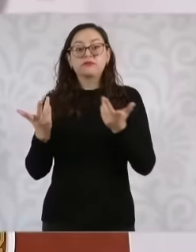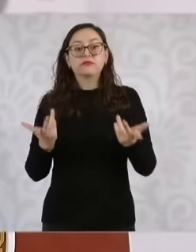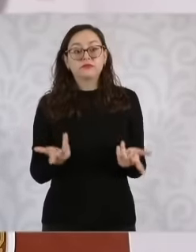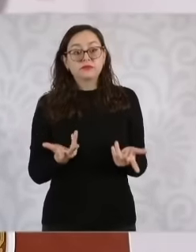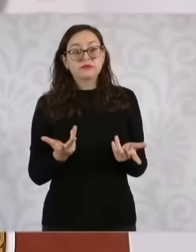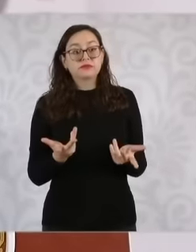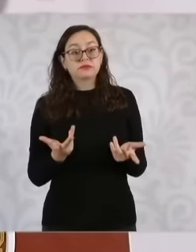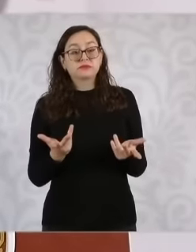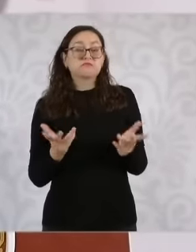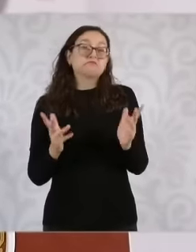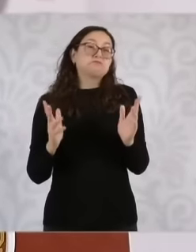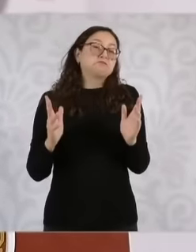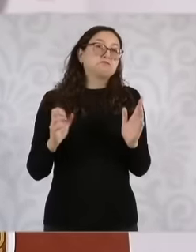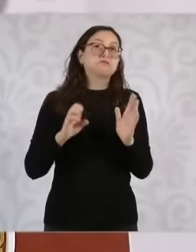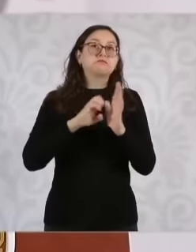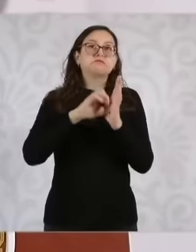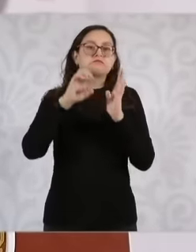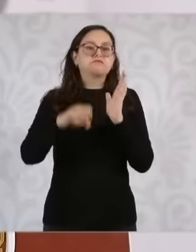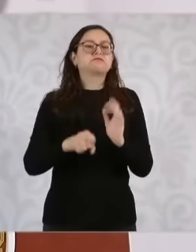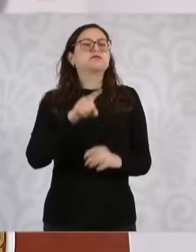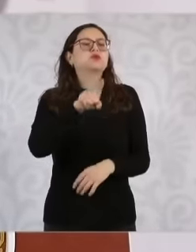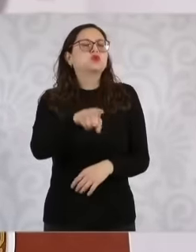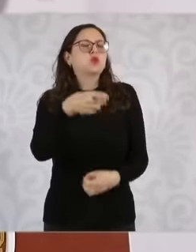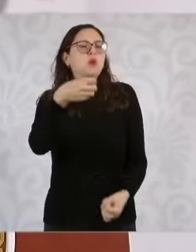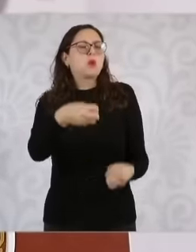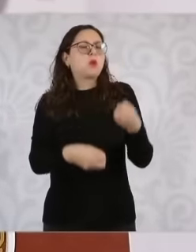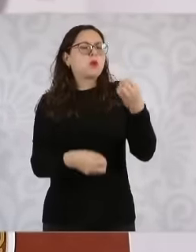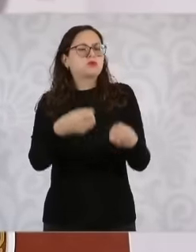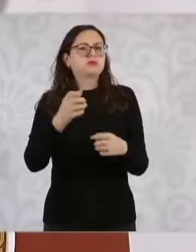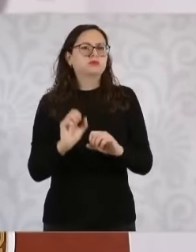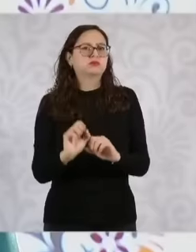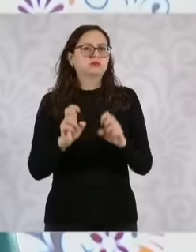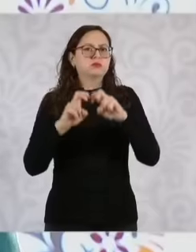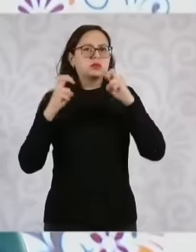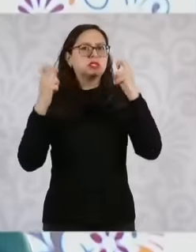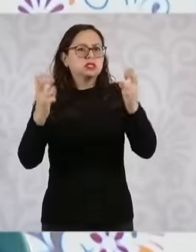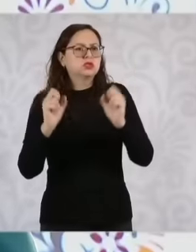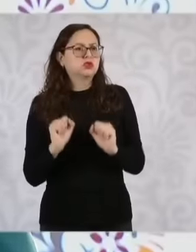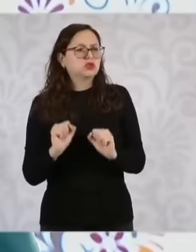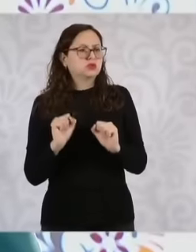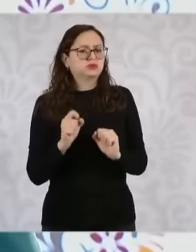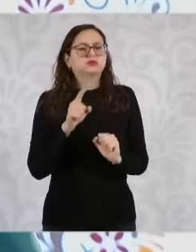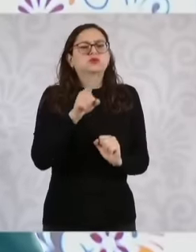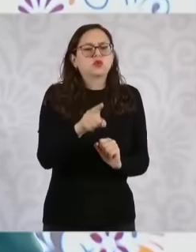ask them well, why do you want to be a minister, minister of the supreme court, what happens when you